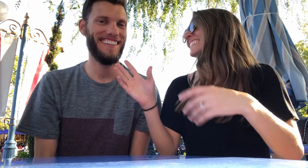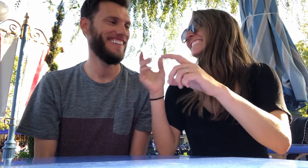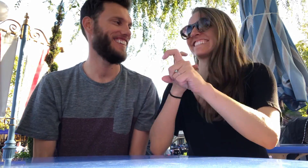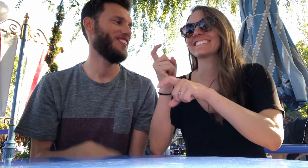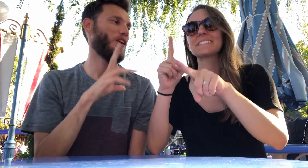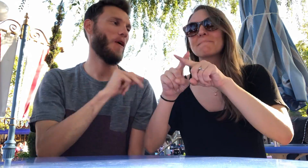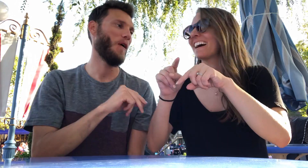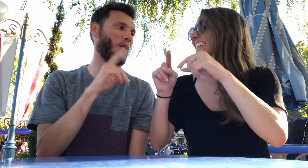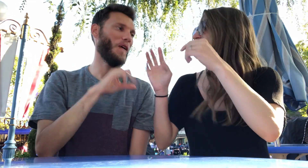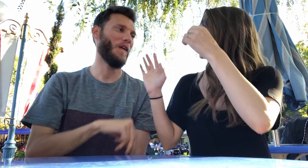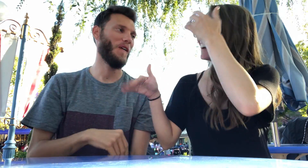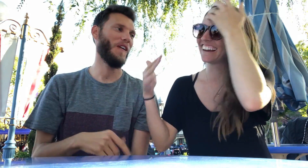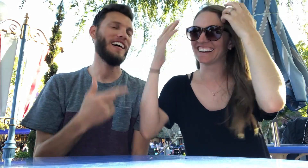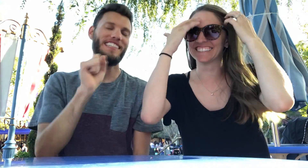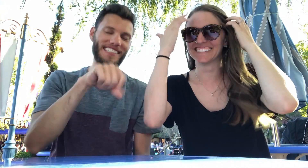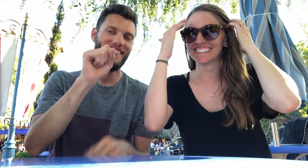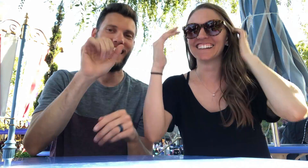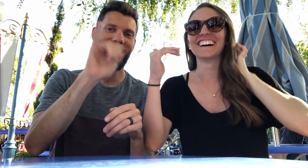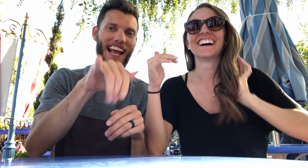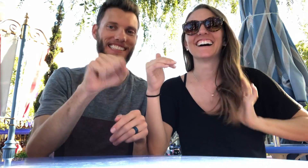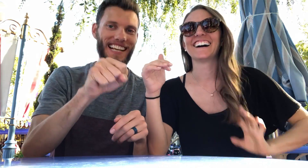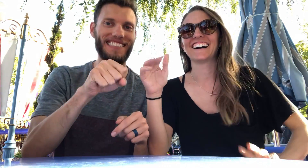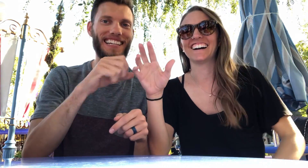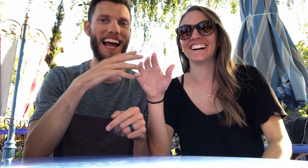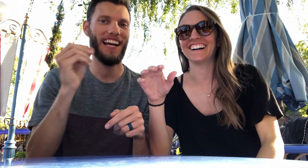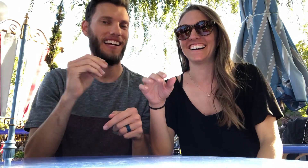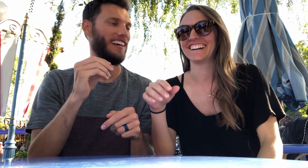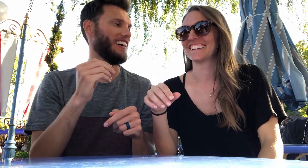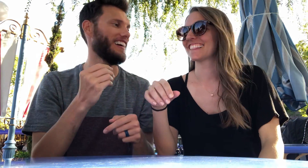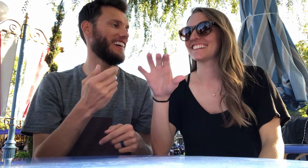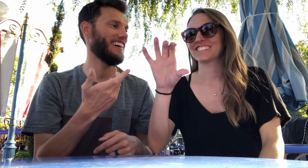Haha I'm just kidding. NO! Well yes and what else?